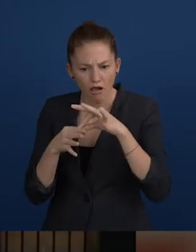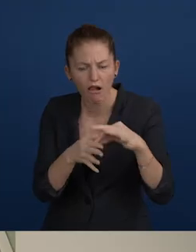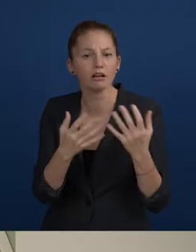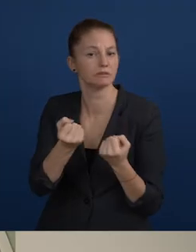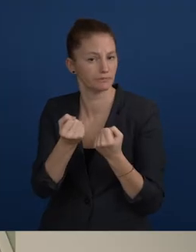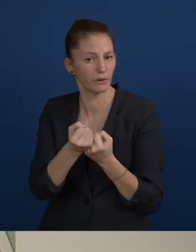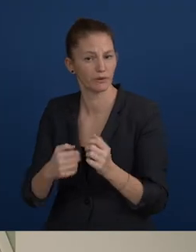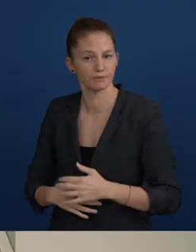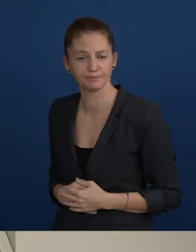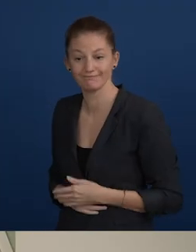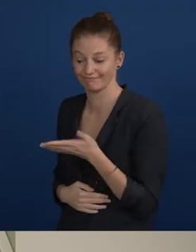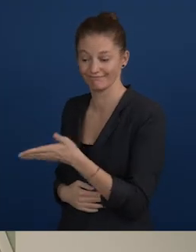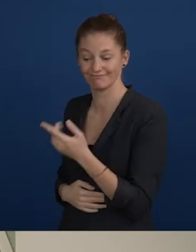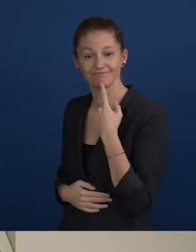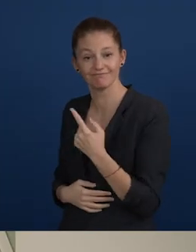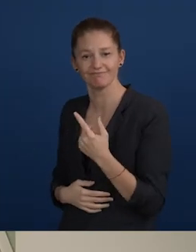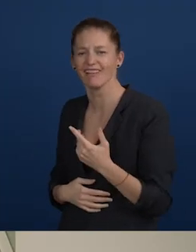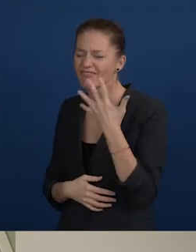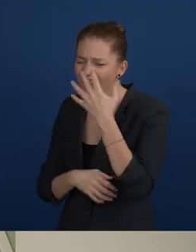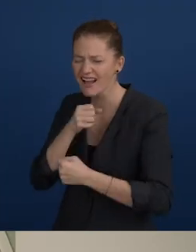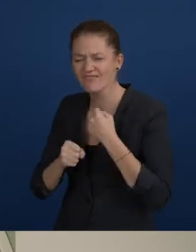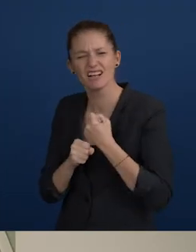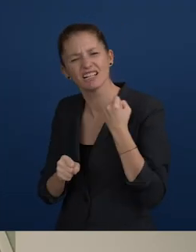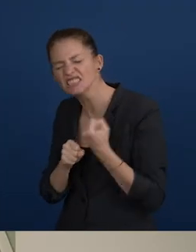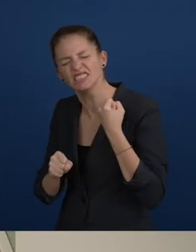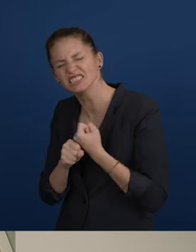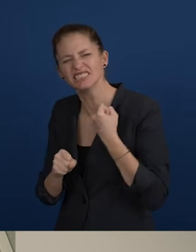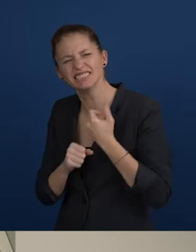“After five years of hard work we are so proud we won the Zero Project Award.